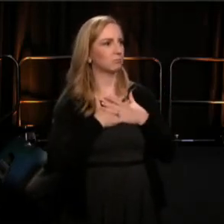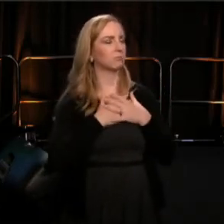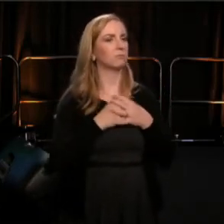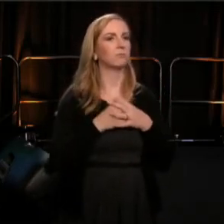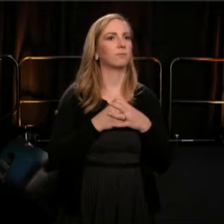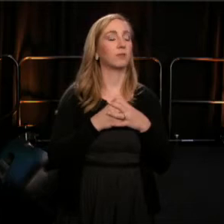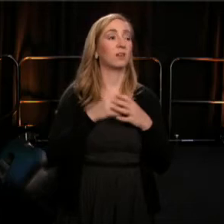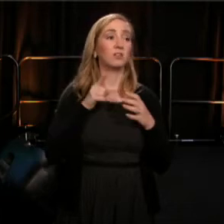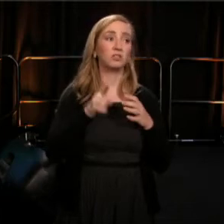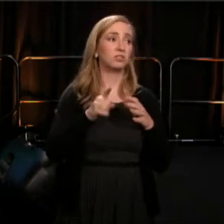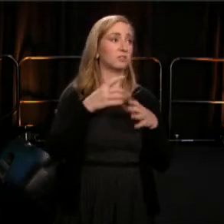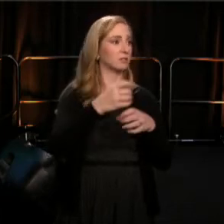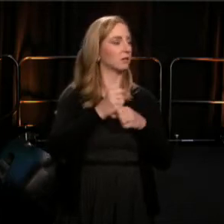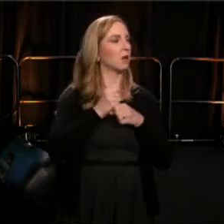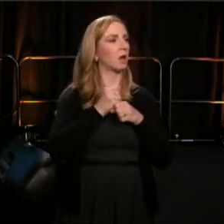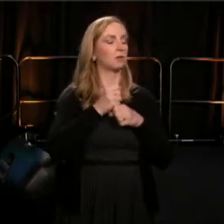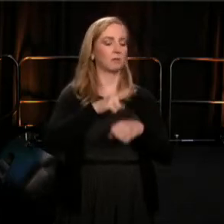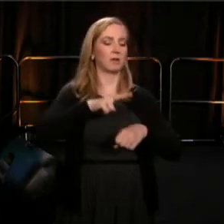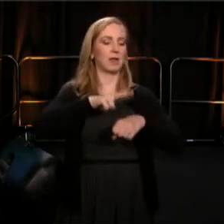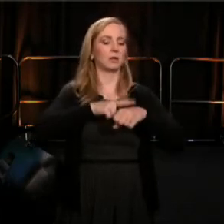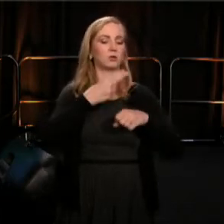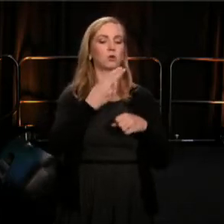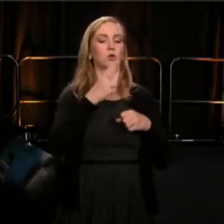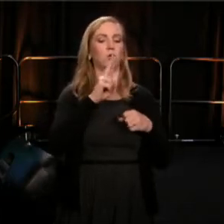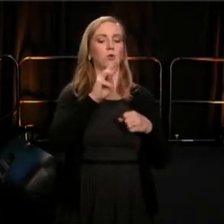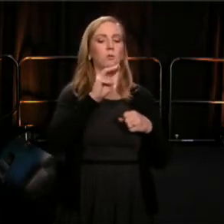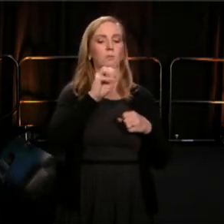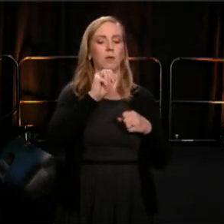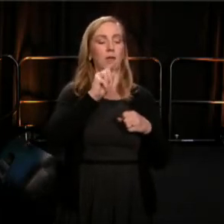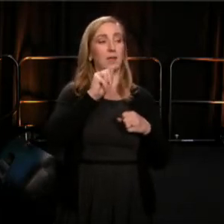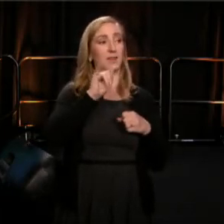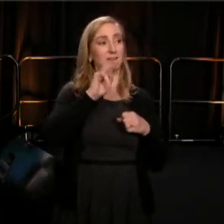She's received the National Humanities Medal, two Tony nominations,